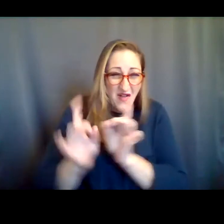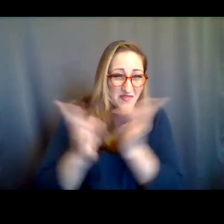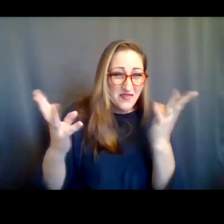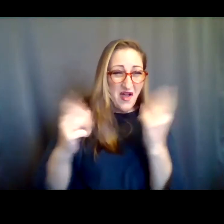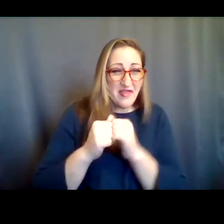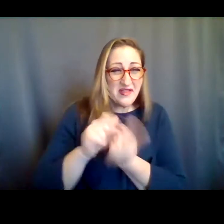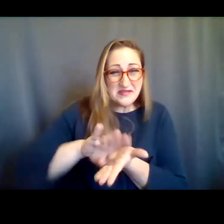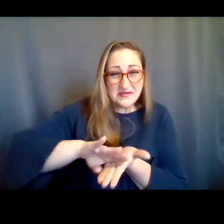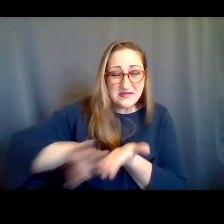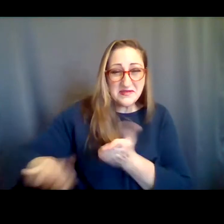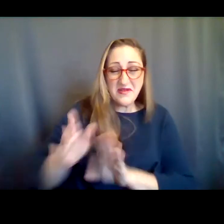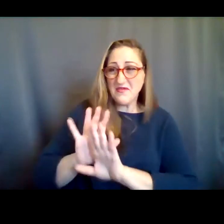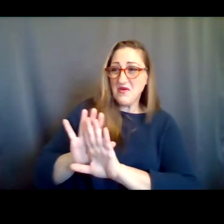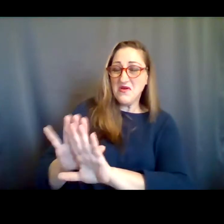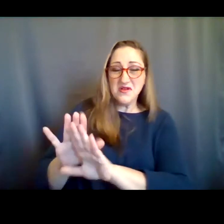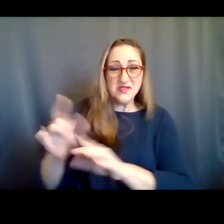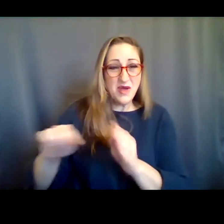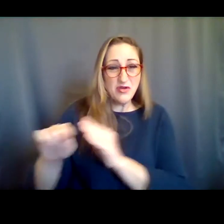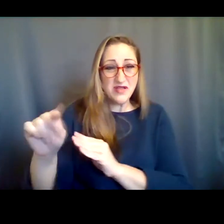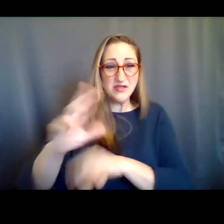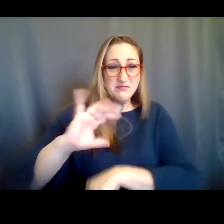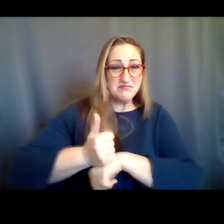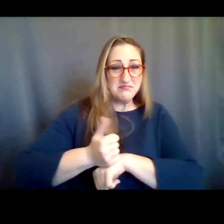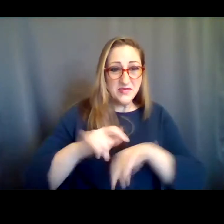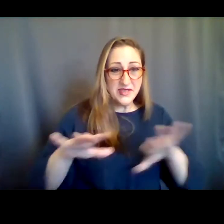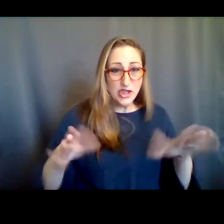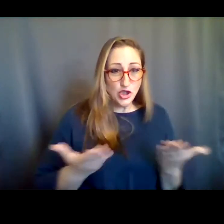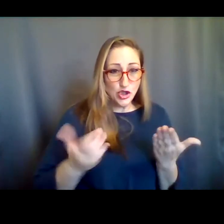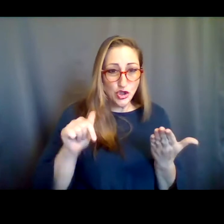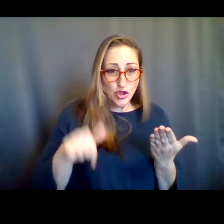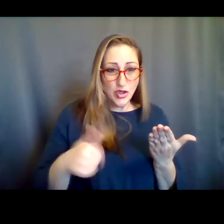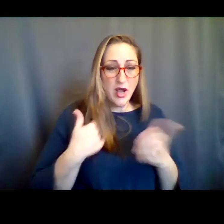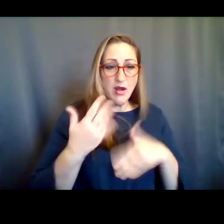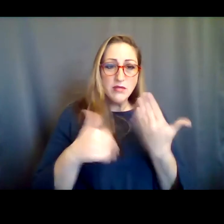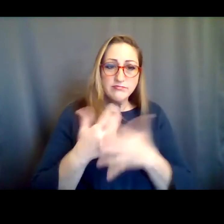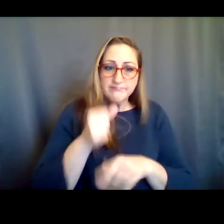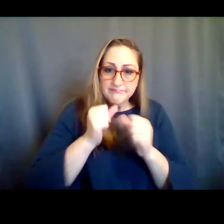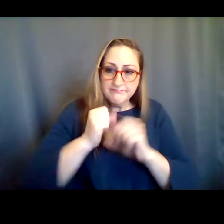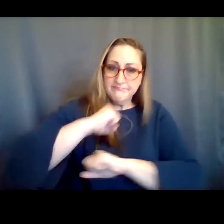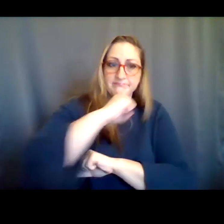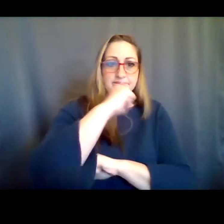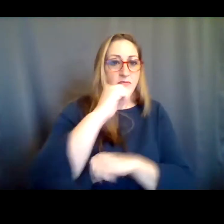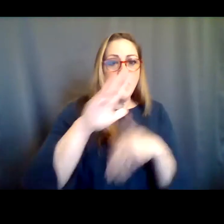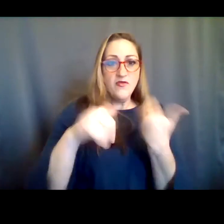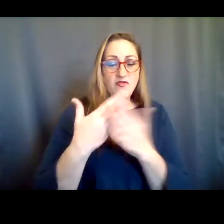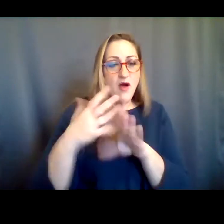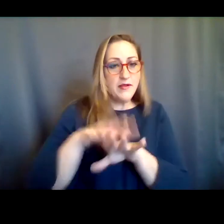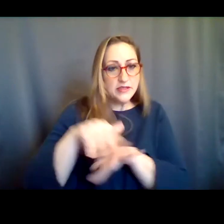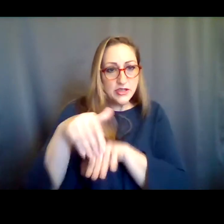centuries of violence, displacement, forced migration, and settlement here; as well as the centuries of resilience and leadership of all Indigenous and First Nations peoples